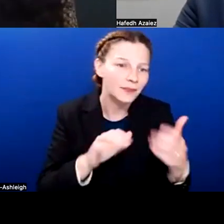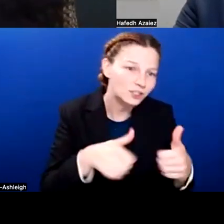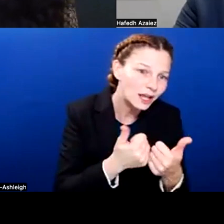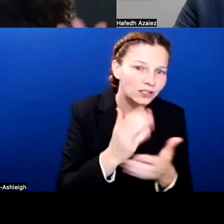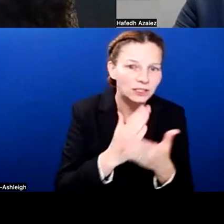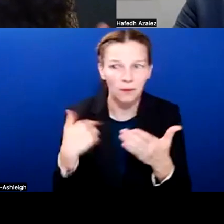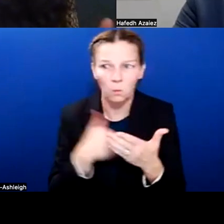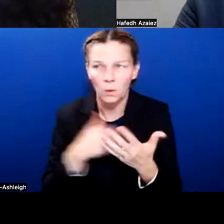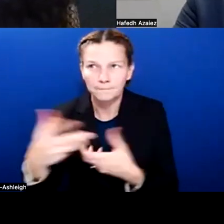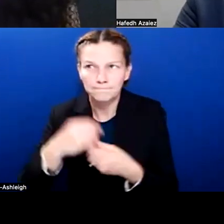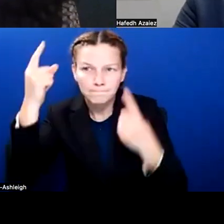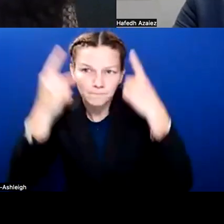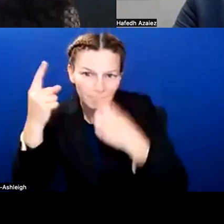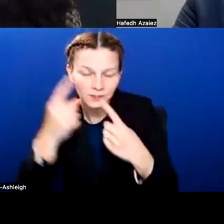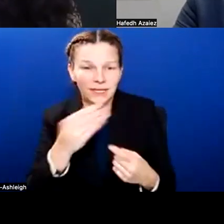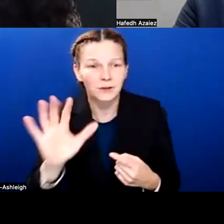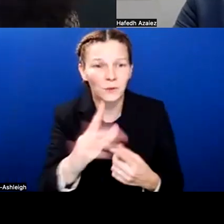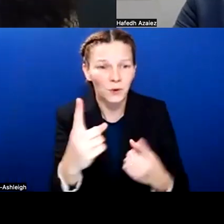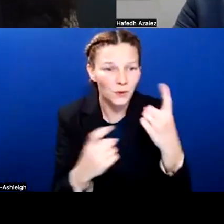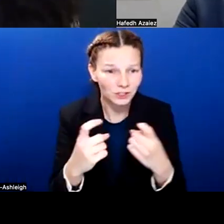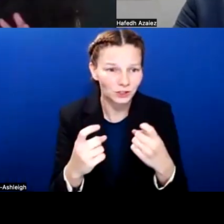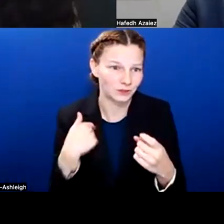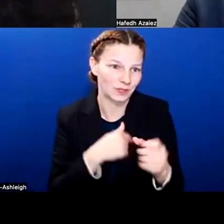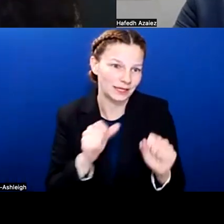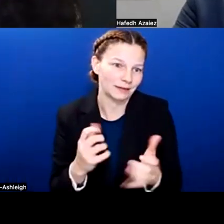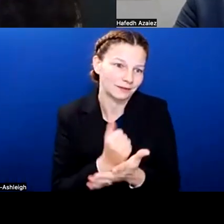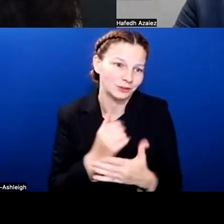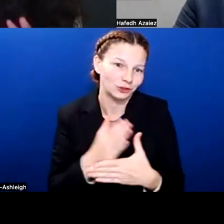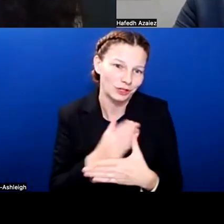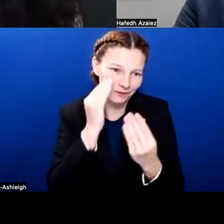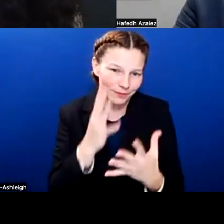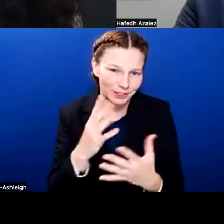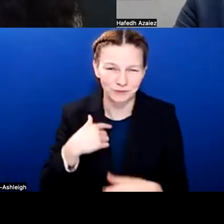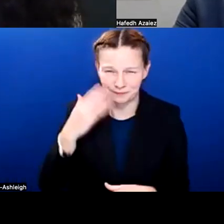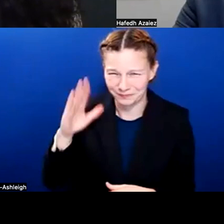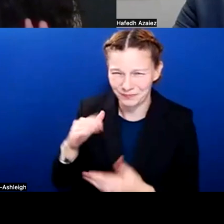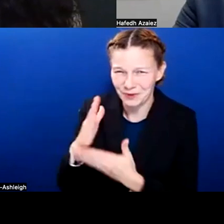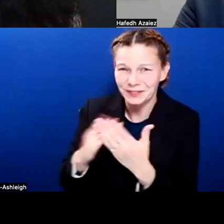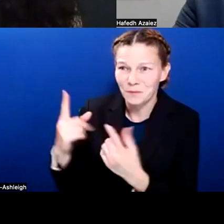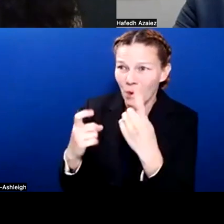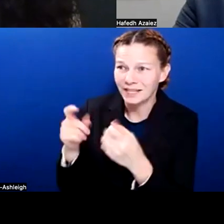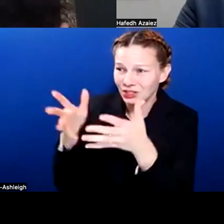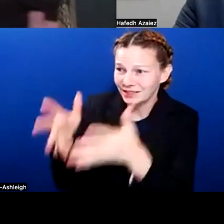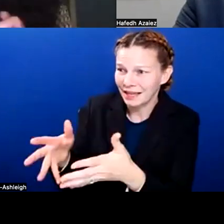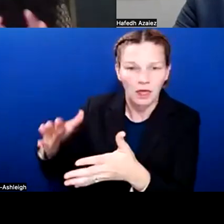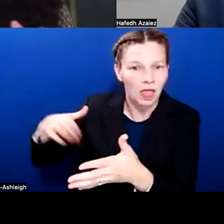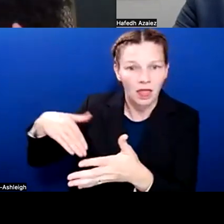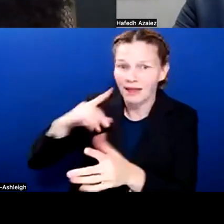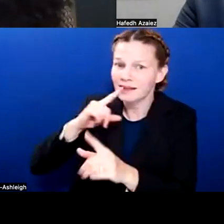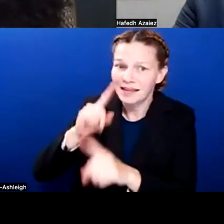to share a little bit more information with you. I know we still have some questions that were left unanswered. We'll be working to create an FAQ